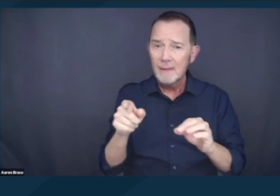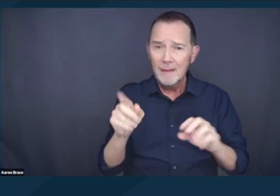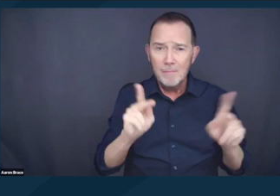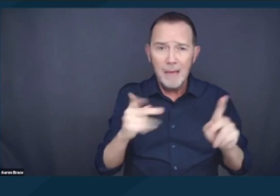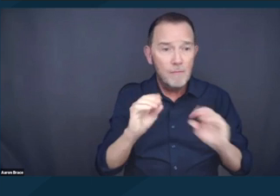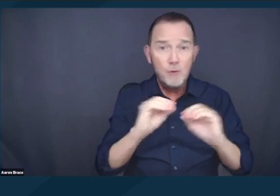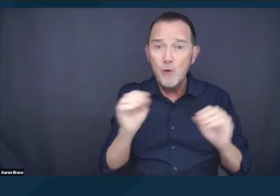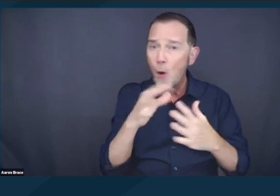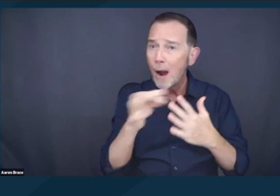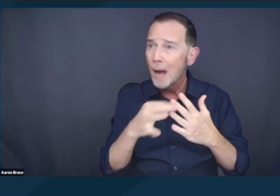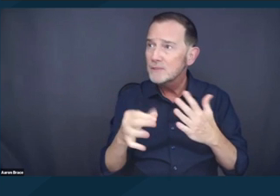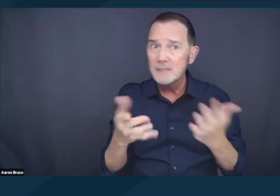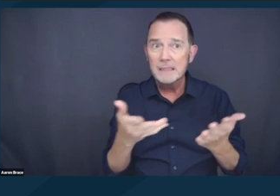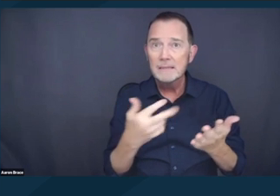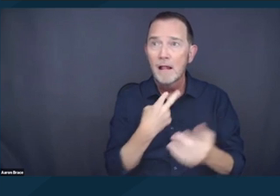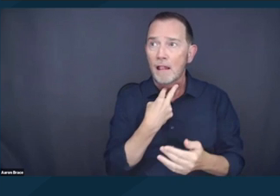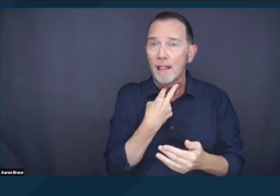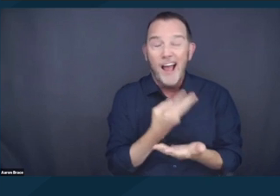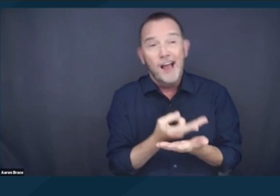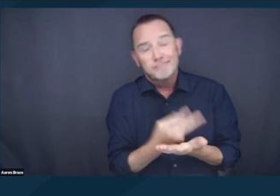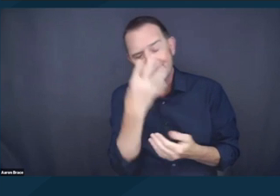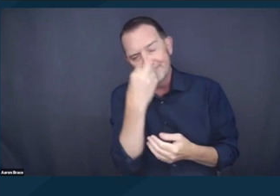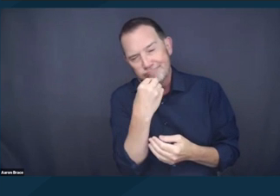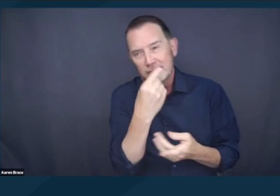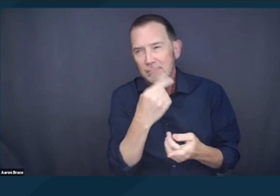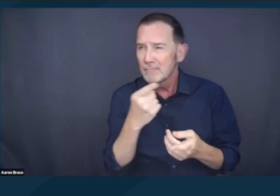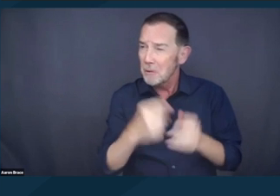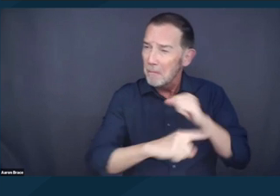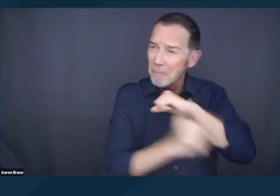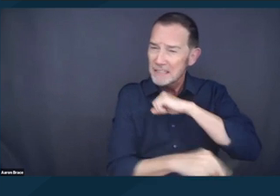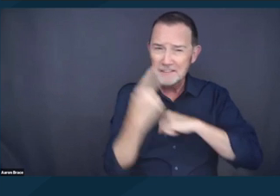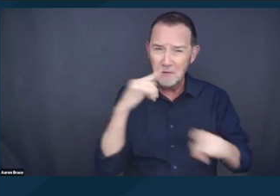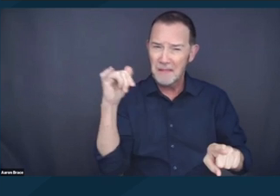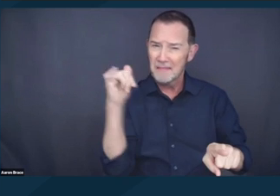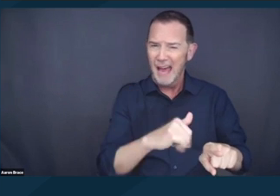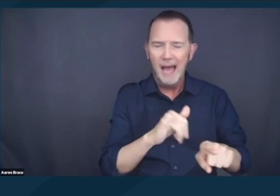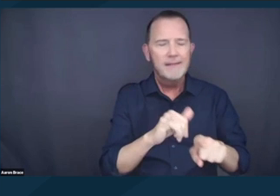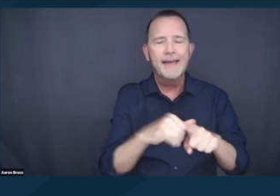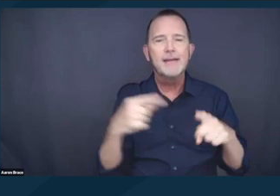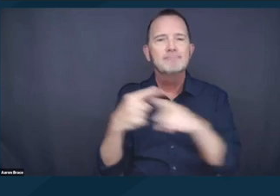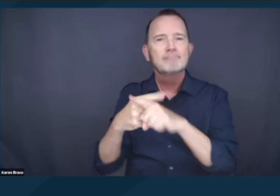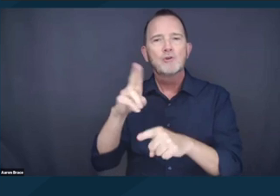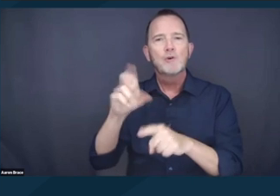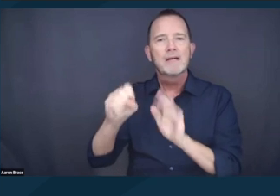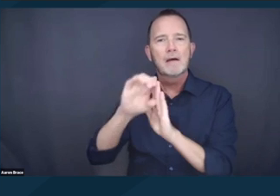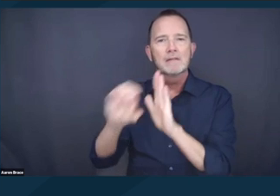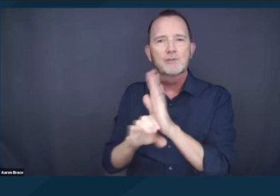but to sleep in public violates the US Constitution, specifically the 8th Amendment's prohibition